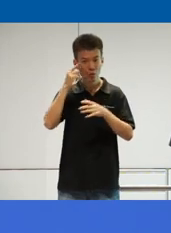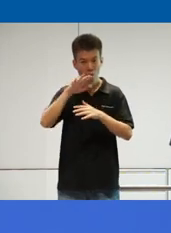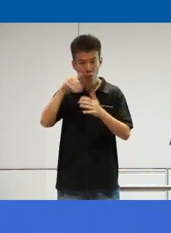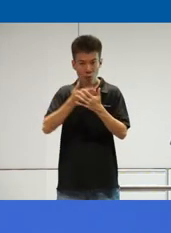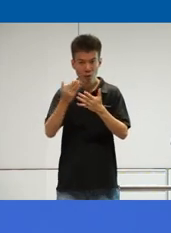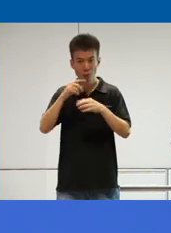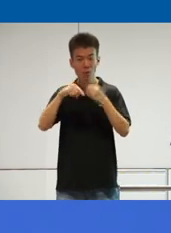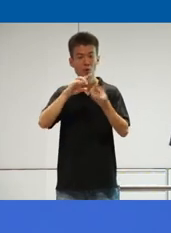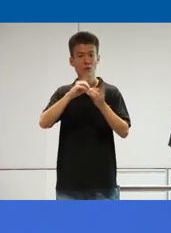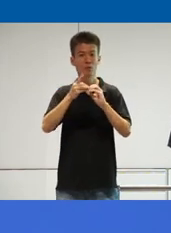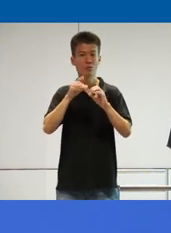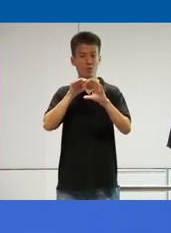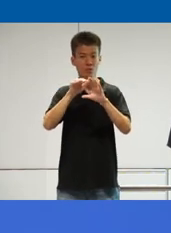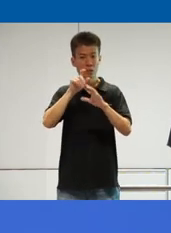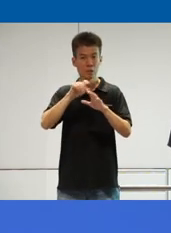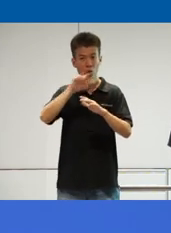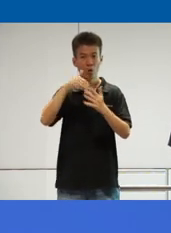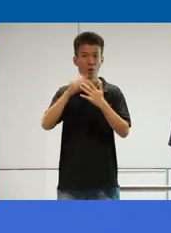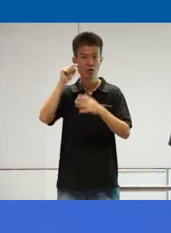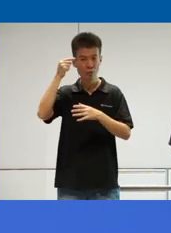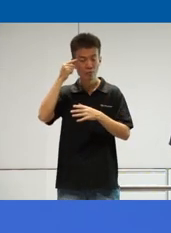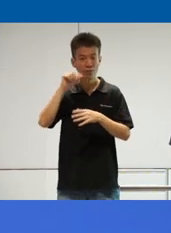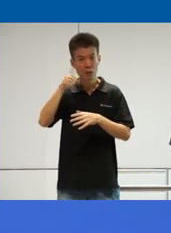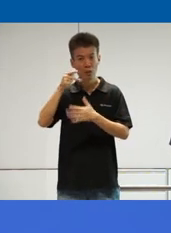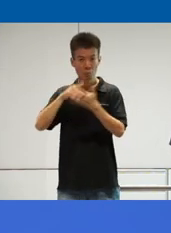accessibility within the whole of government um another part of me is actually I'm also a